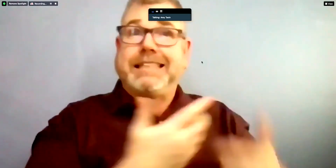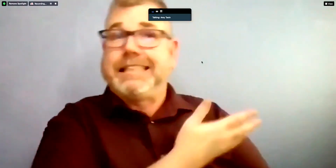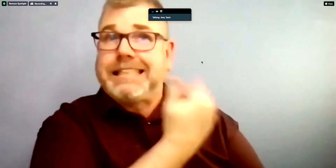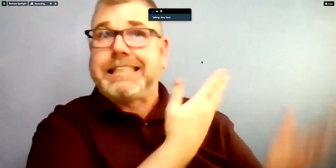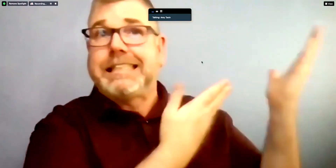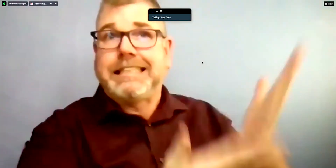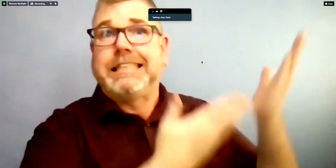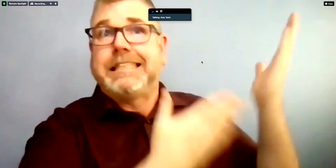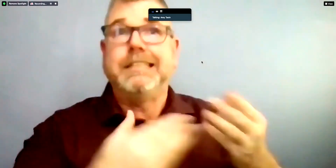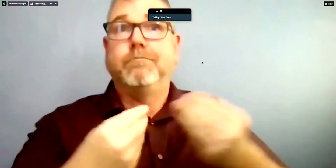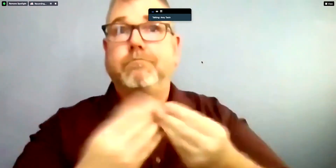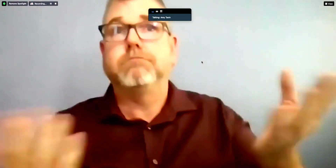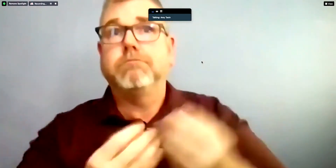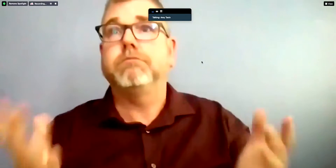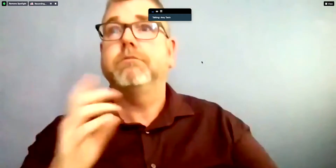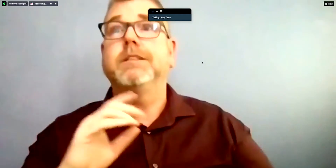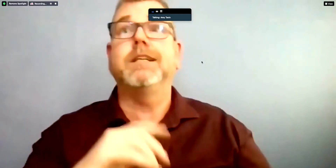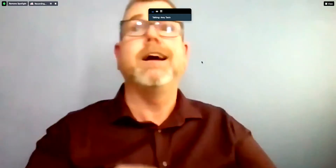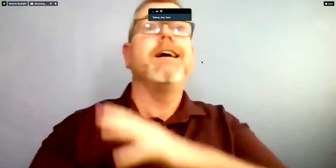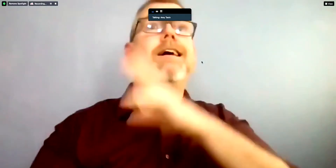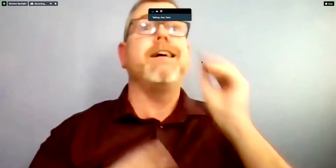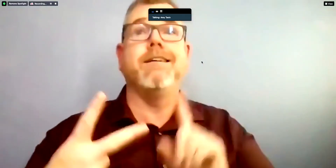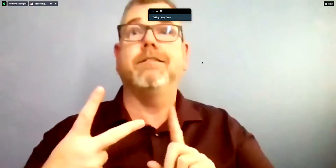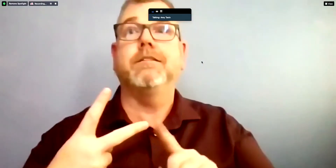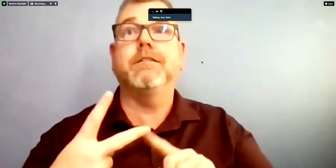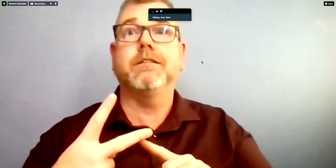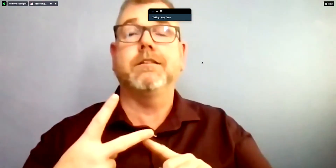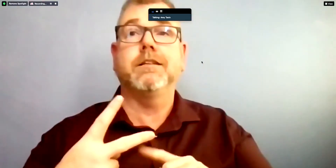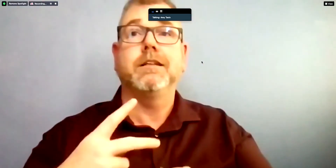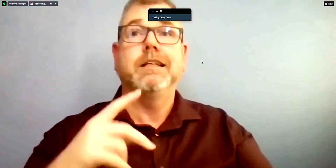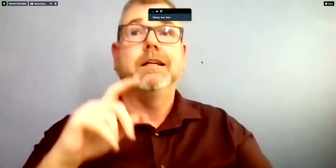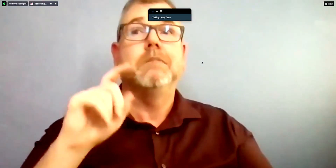to those, i think you said it was 50,000 people who are already vaccinated?